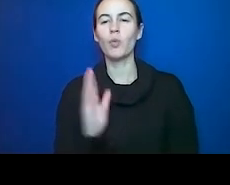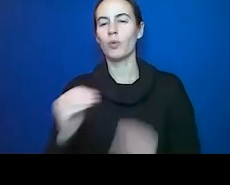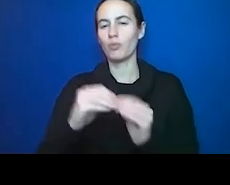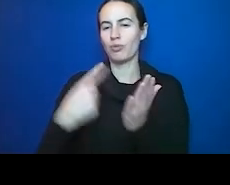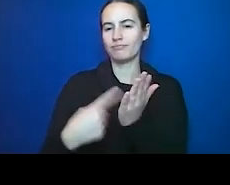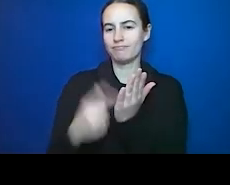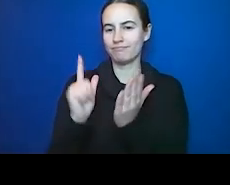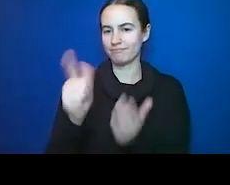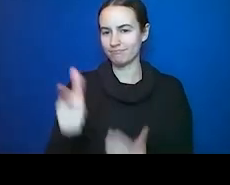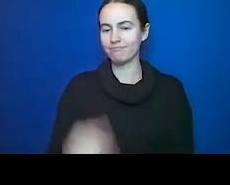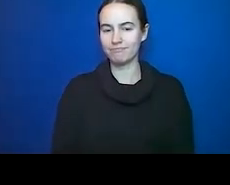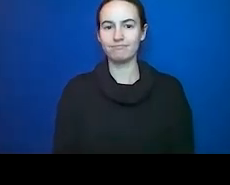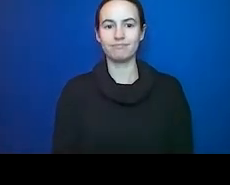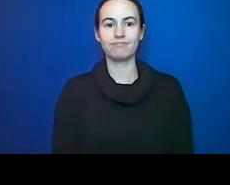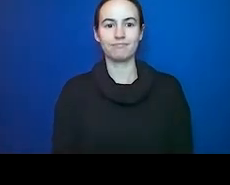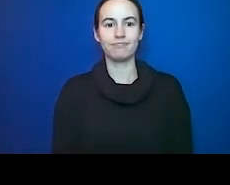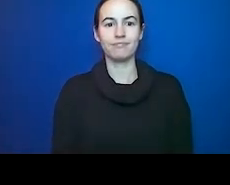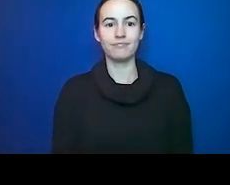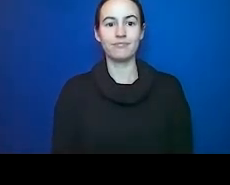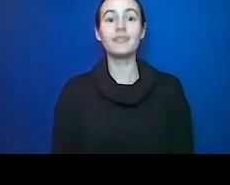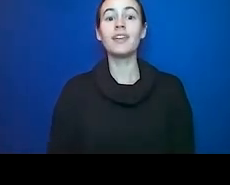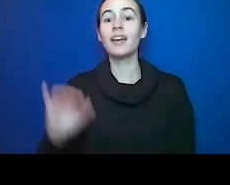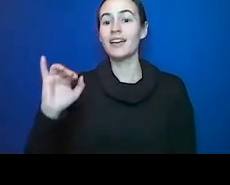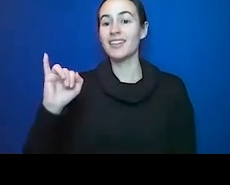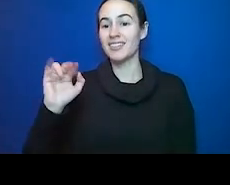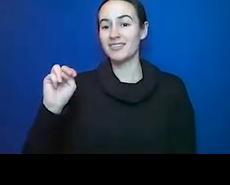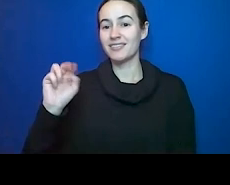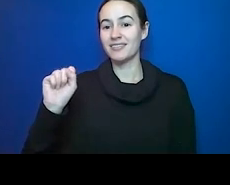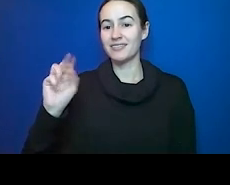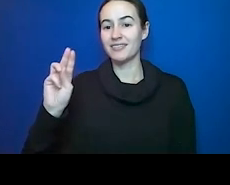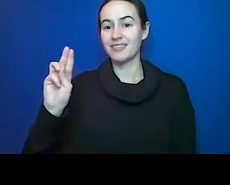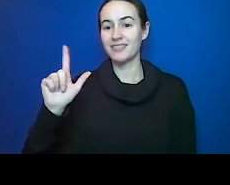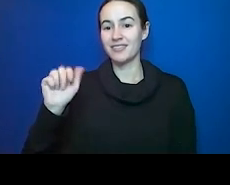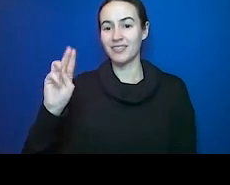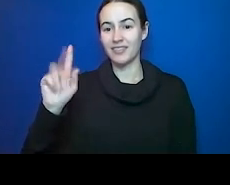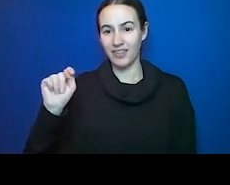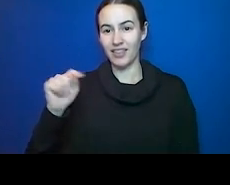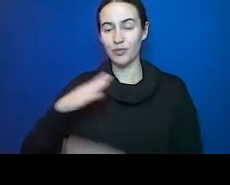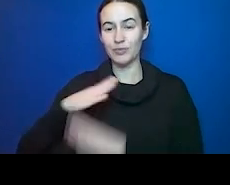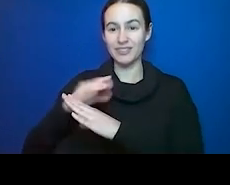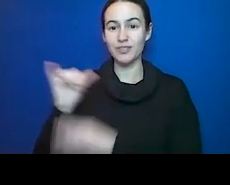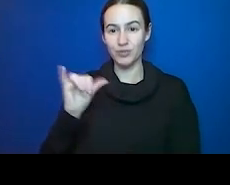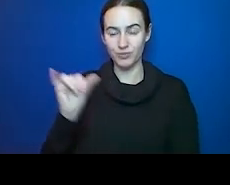insulin, insulin resistance. A major driver of inflammation. And again, it begins to cause